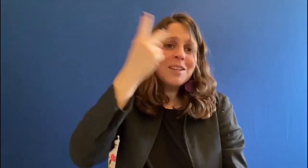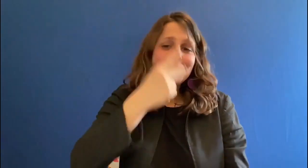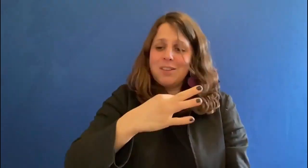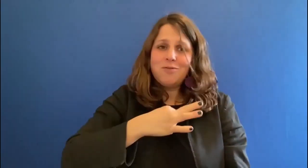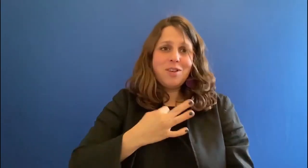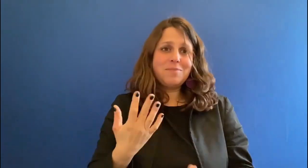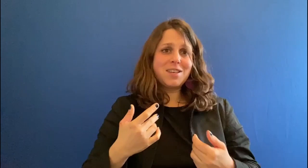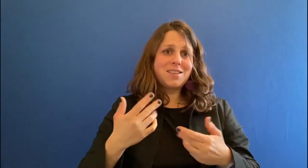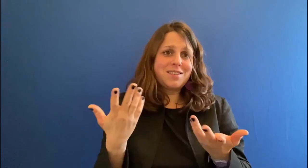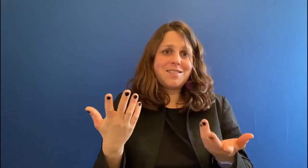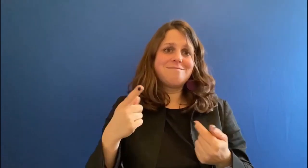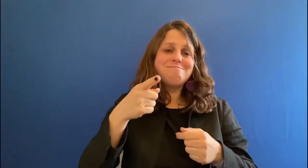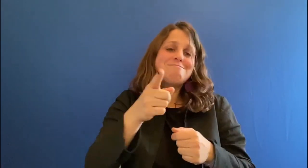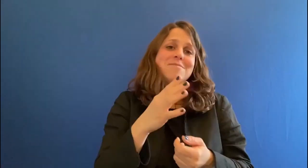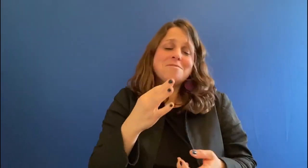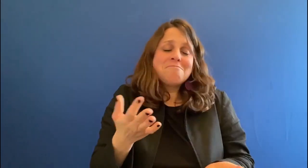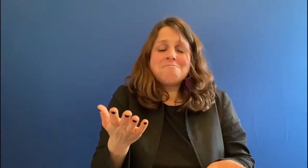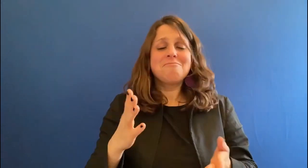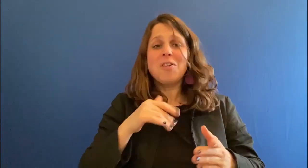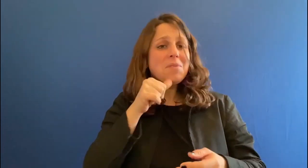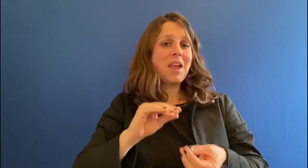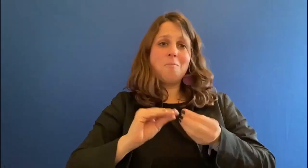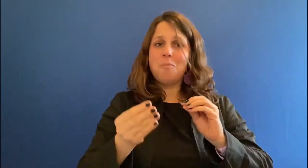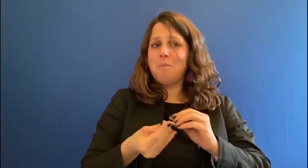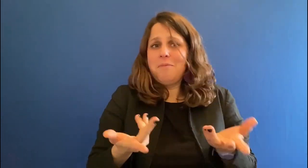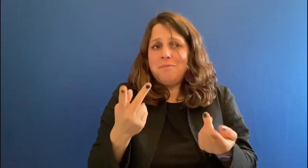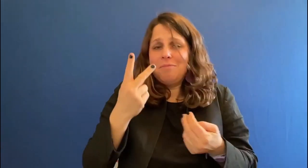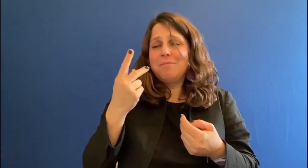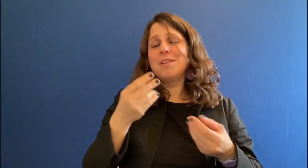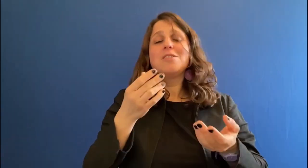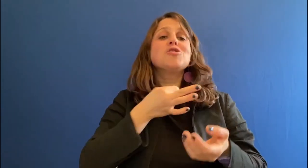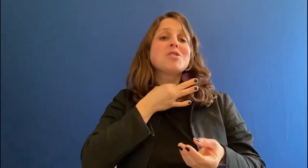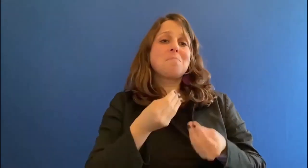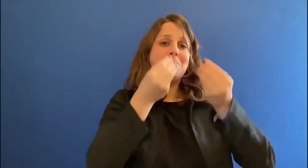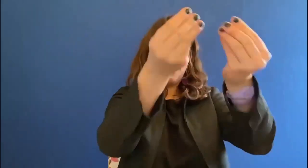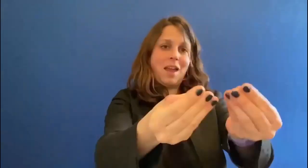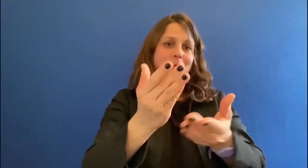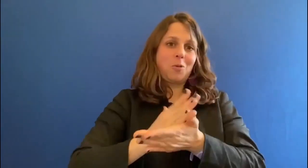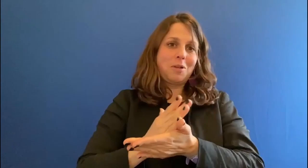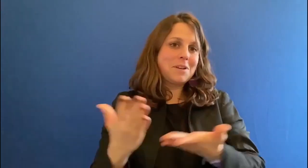Of course there has to be an interpreter. I don´t have a problem with giving my voice to the interpreter.